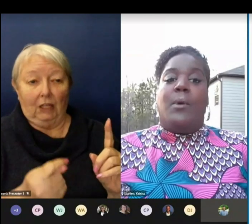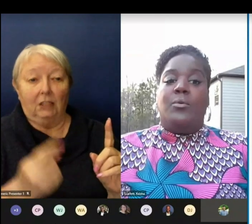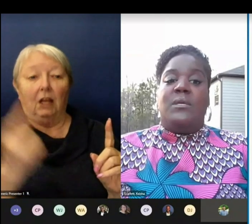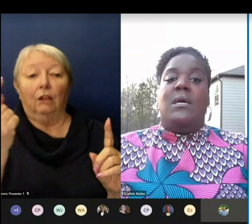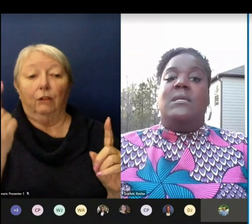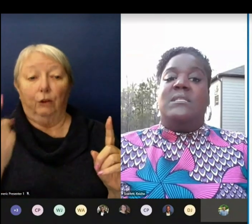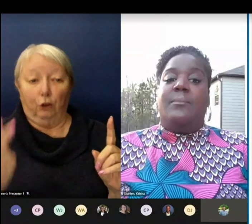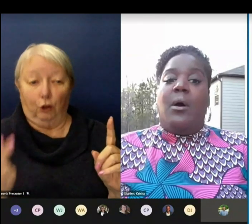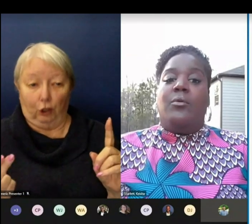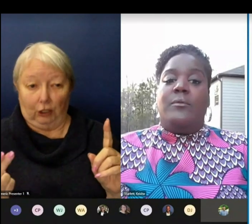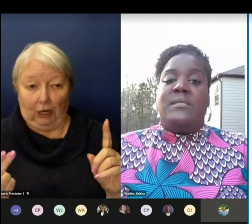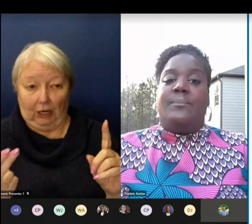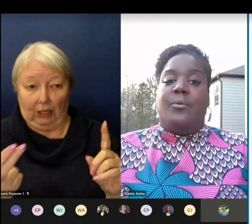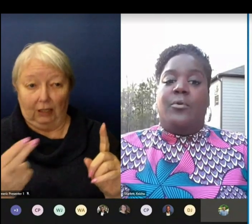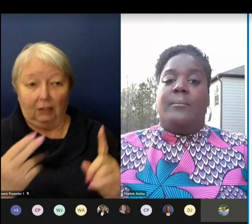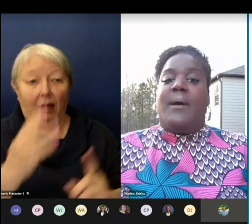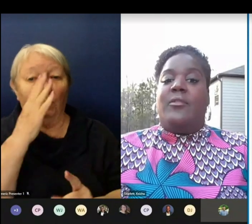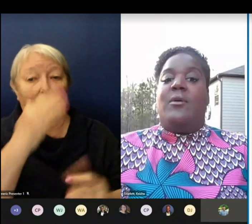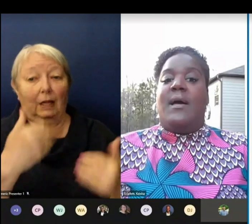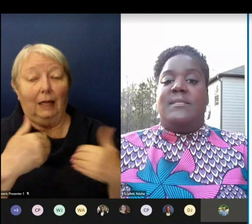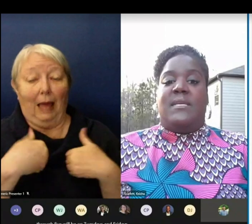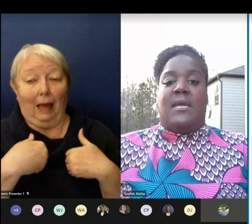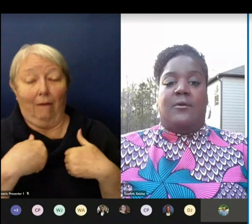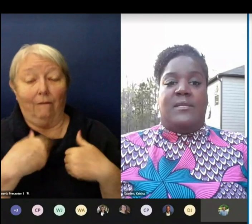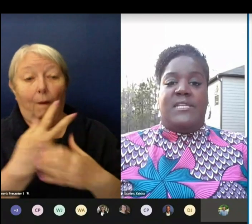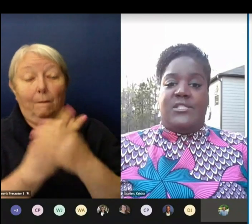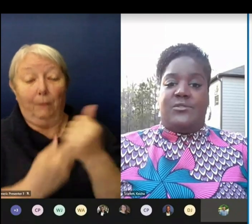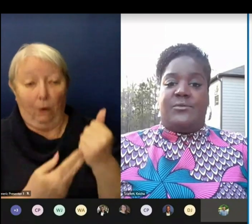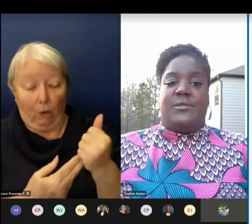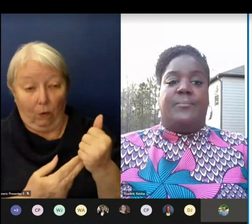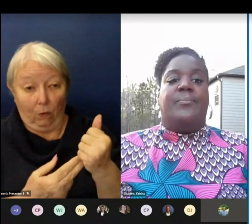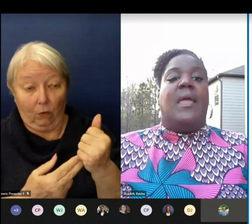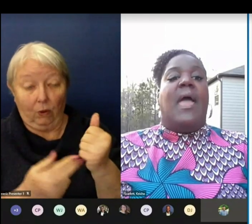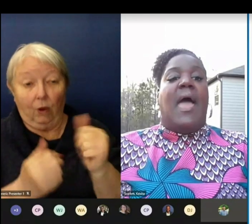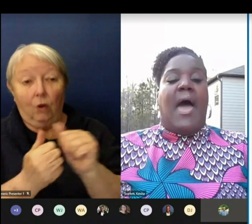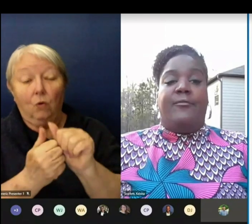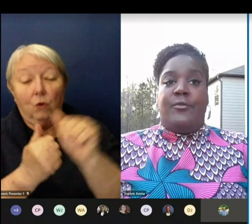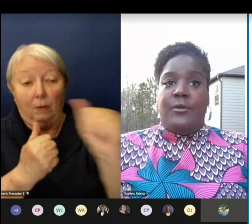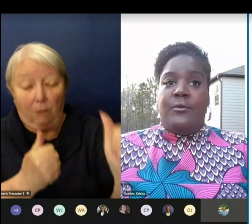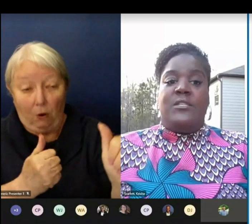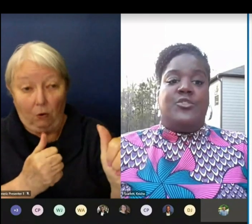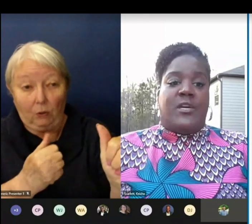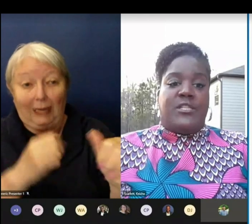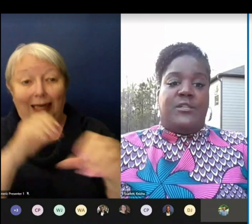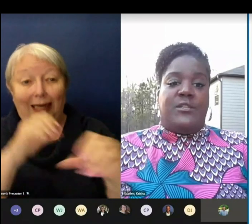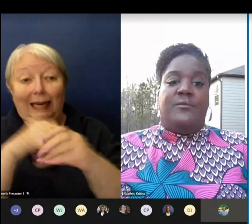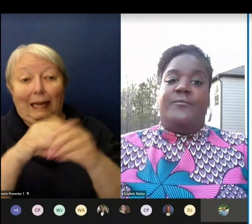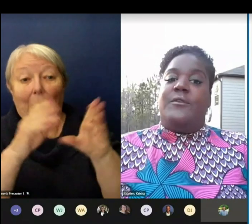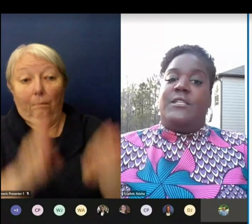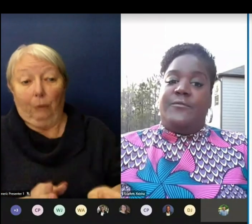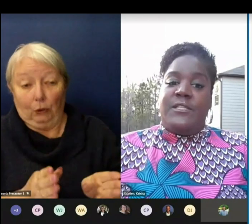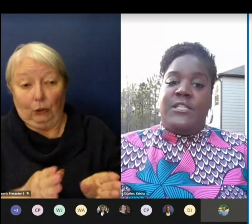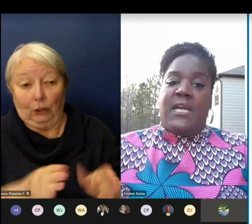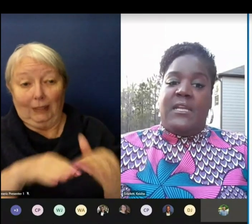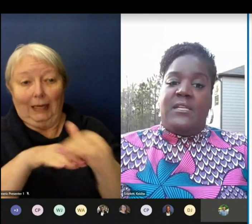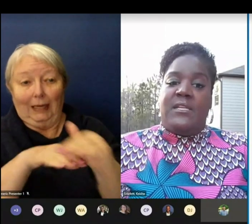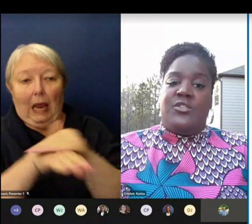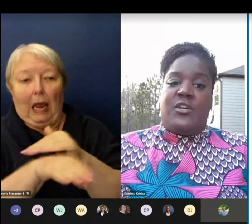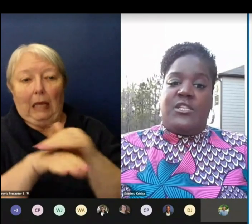small-group support by other content area teachers. Afternoon instruction for differentiated instruction